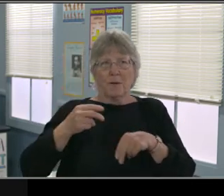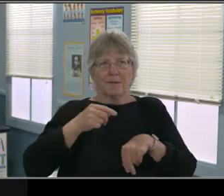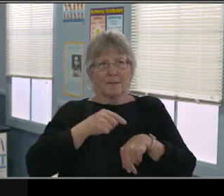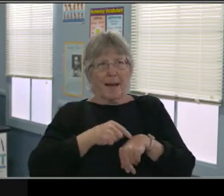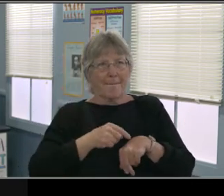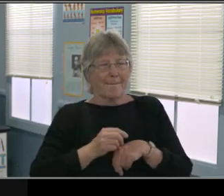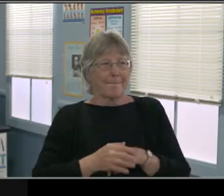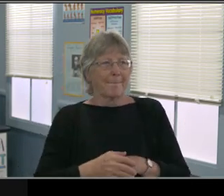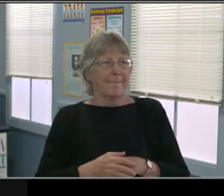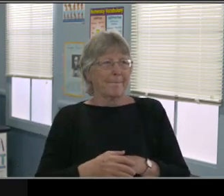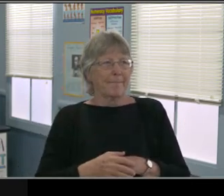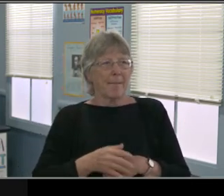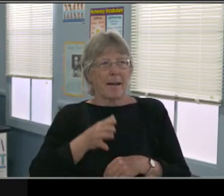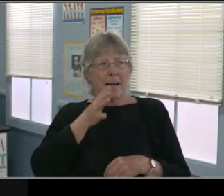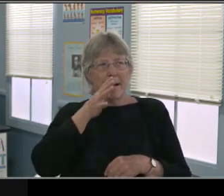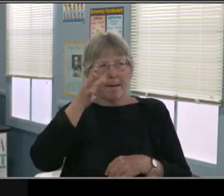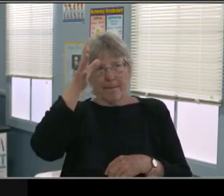All right, thank you very much, everyone.